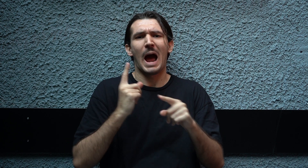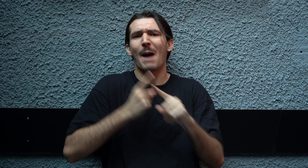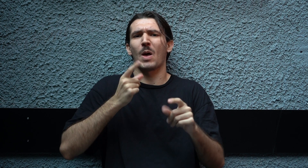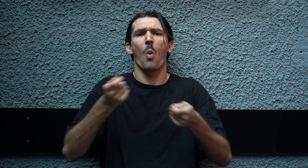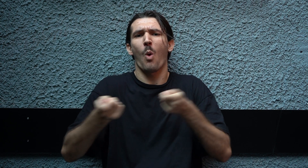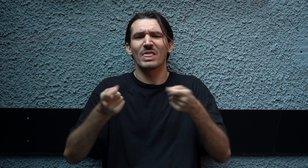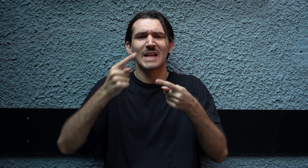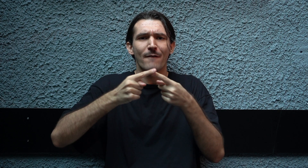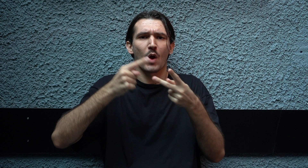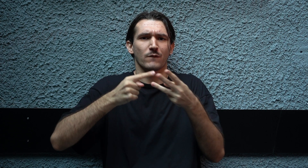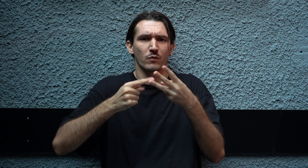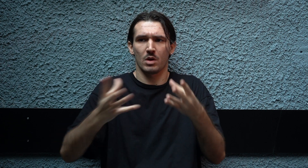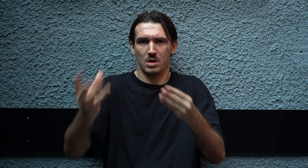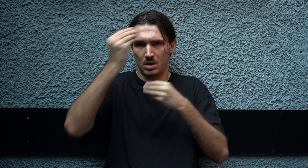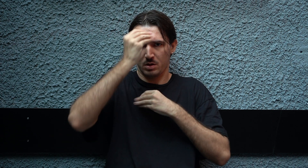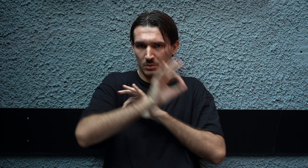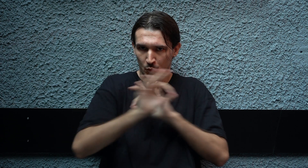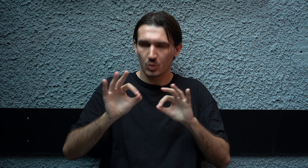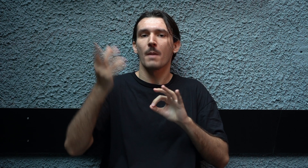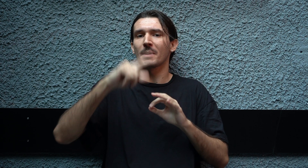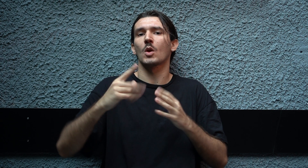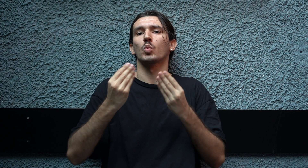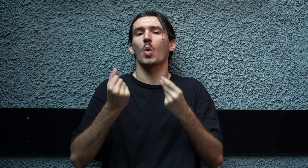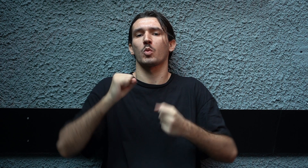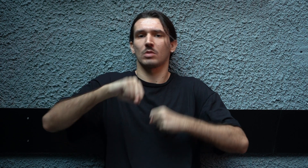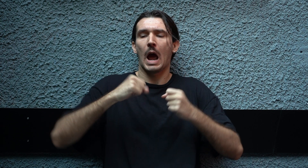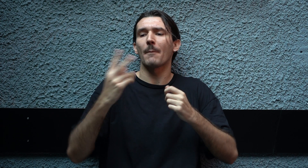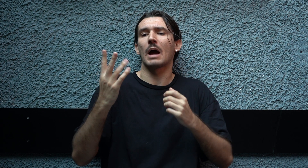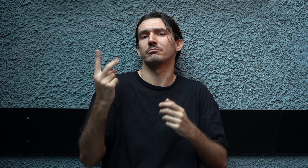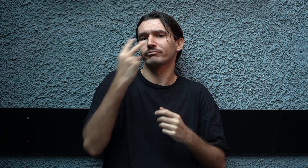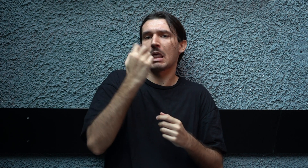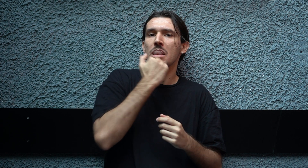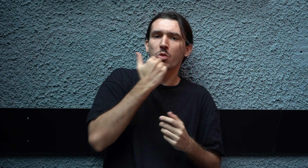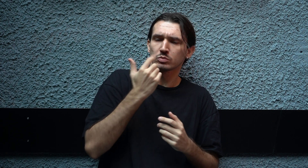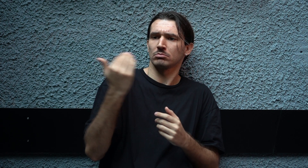A first basis can be created using simple instructions, and then, if I do something wrong,